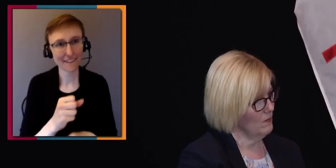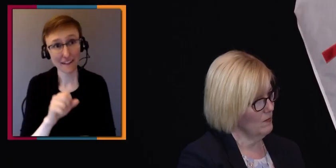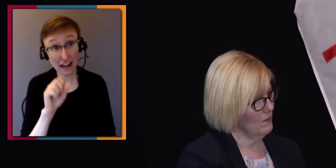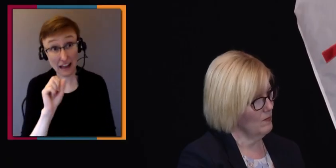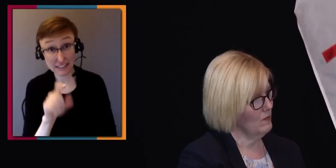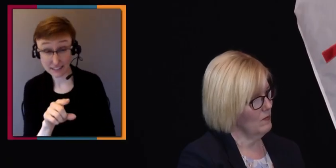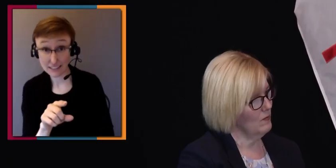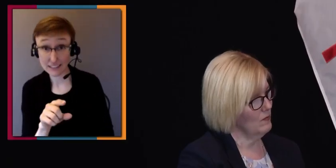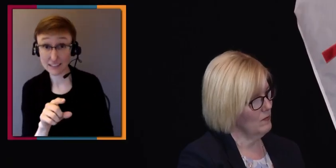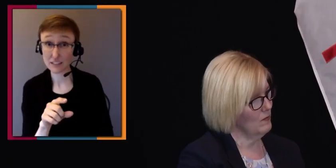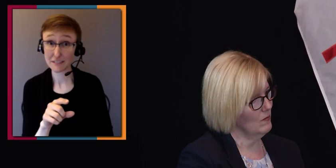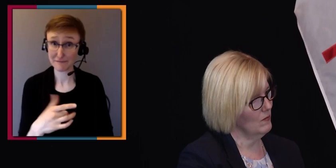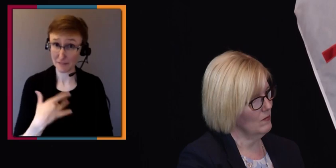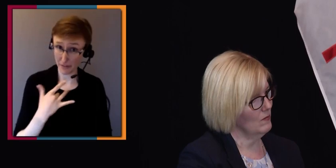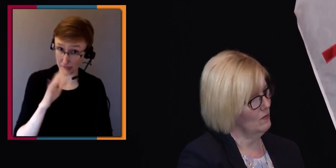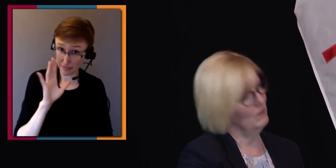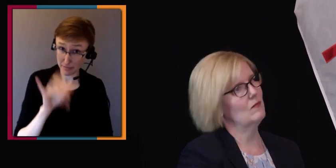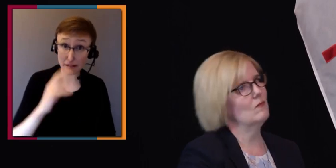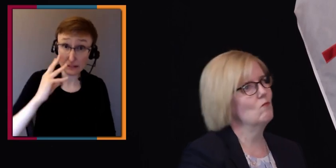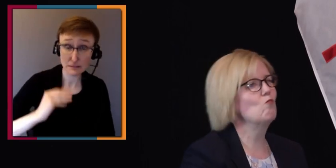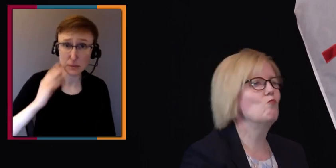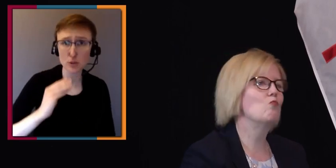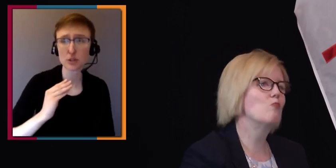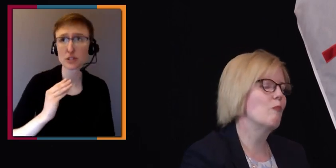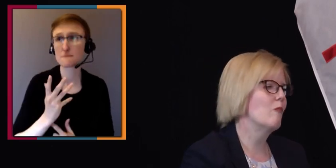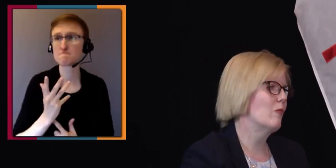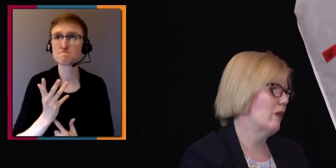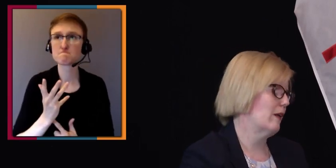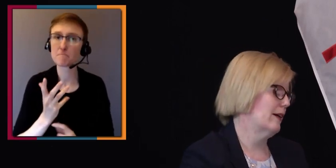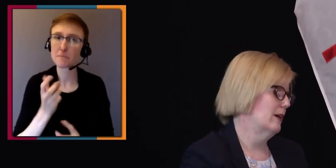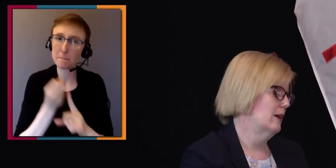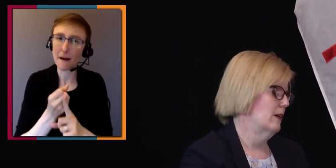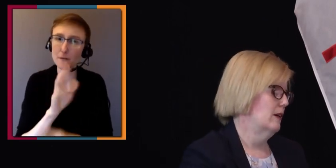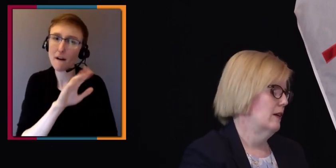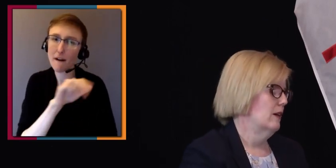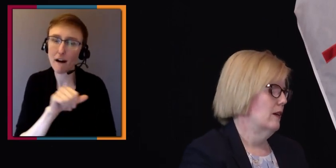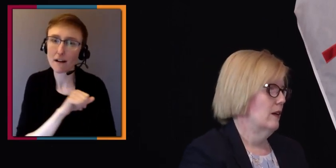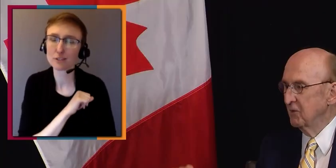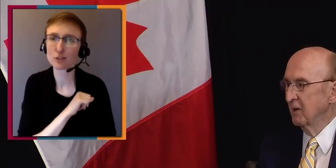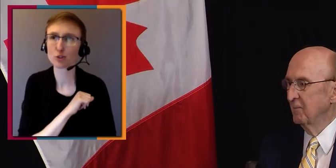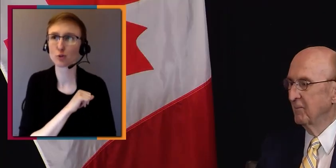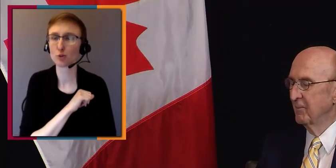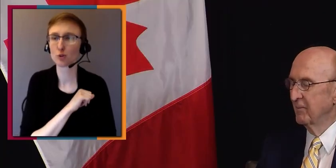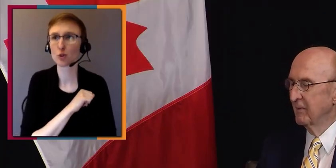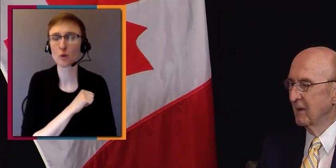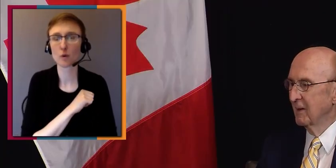that now is so much a part of what you're doing and what you've achieved? (exhales)